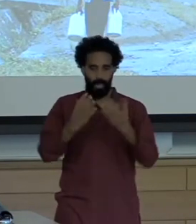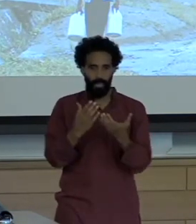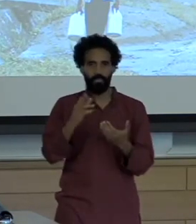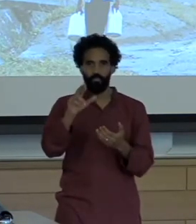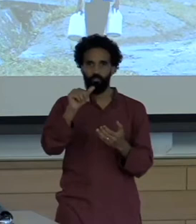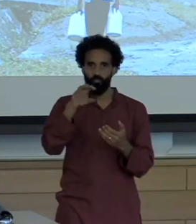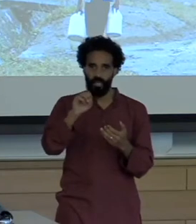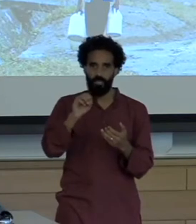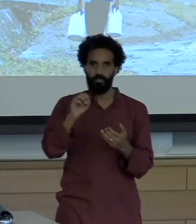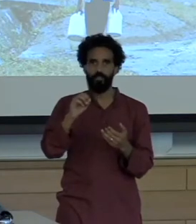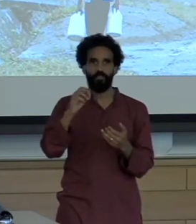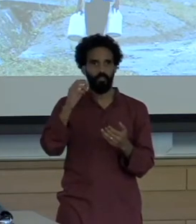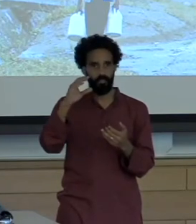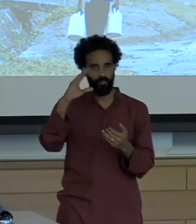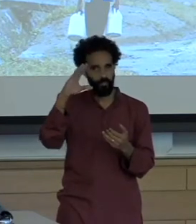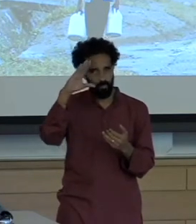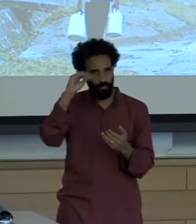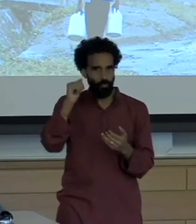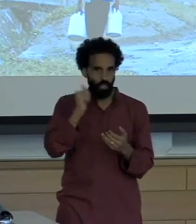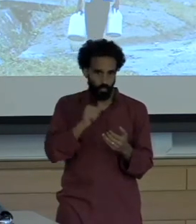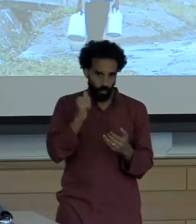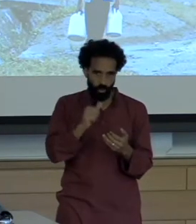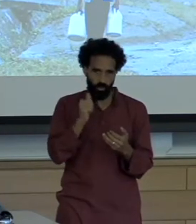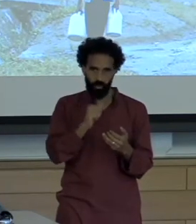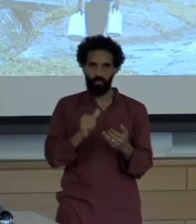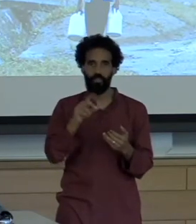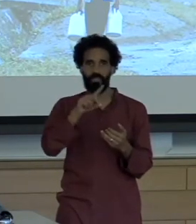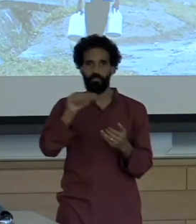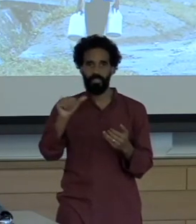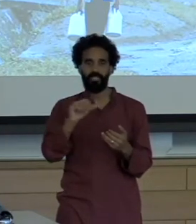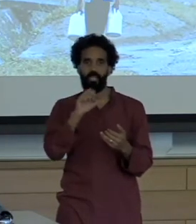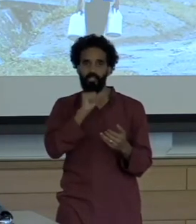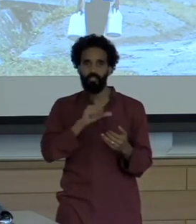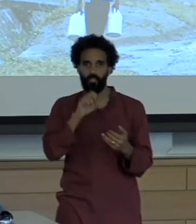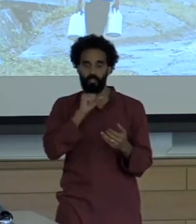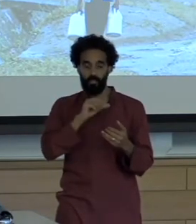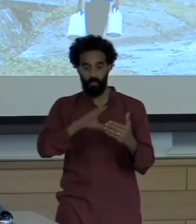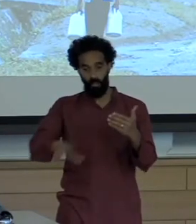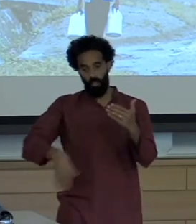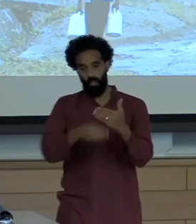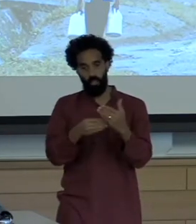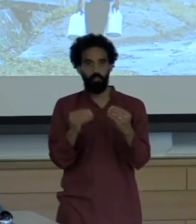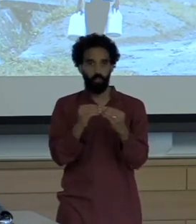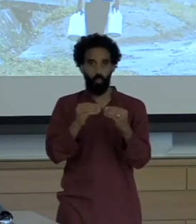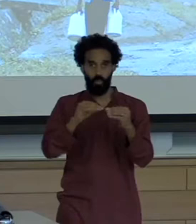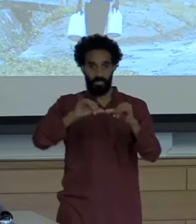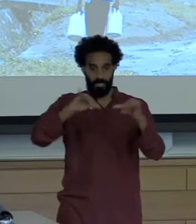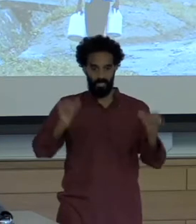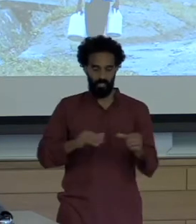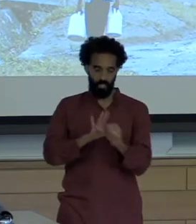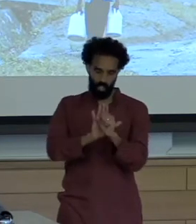disability and age The forces of systemic oppression are